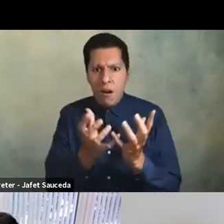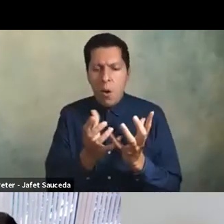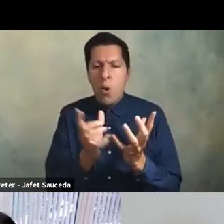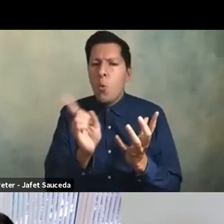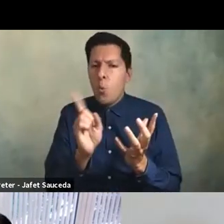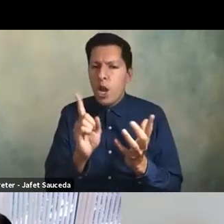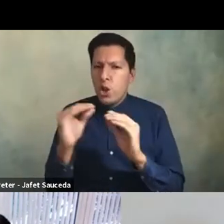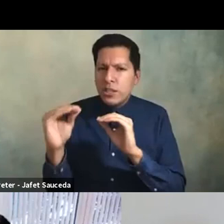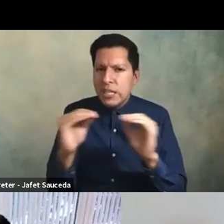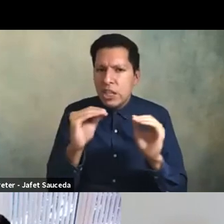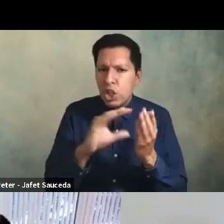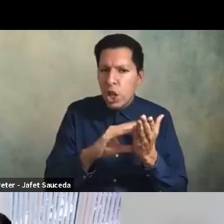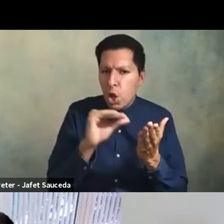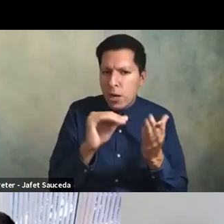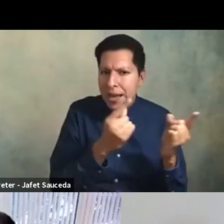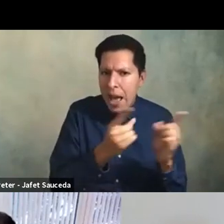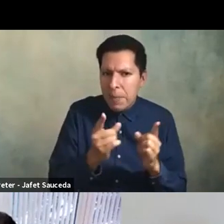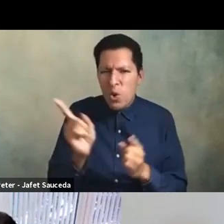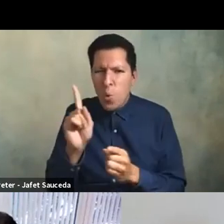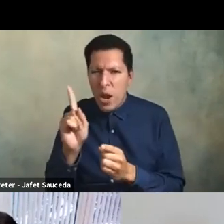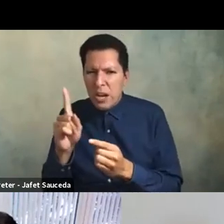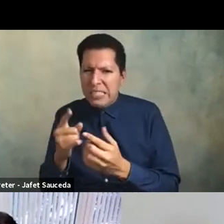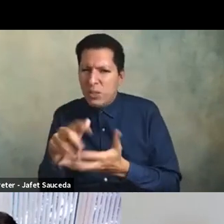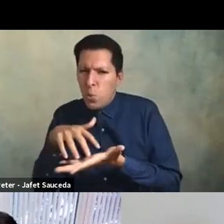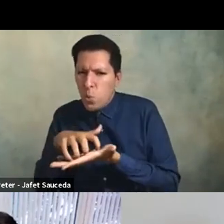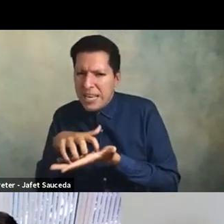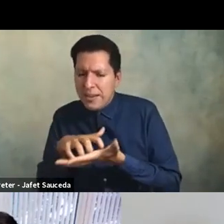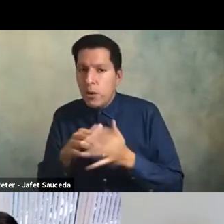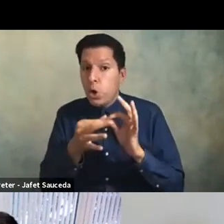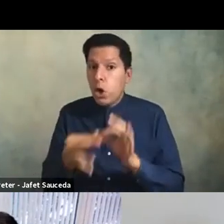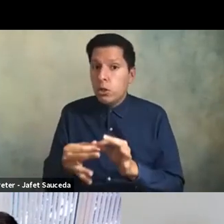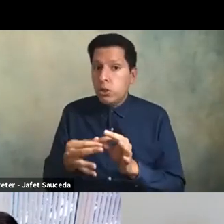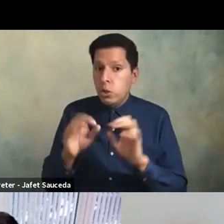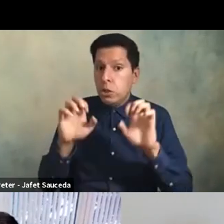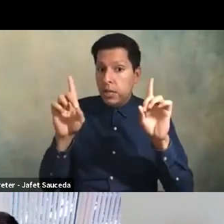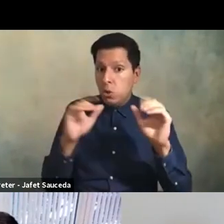and learning is occurring or not occurring as it pertains to educational equity now how do we help